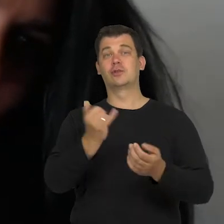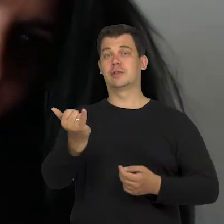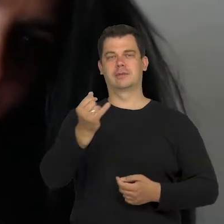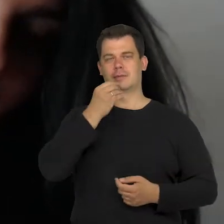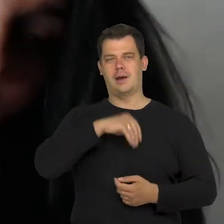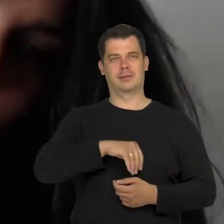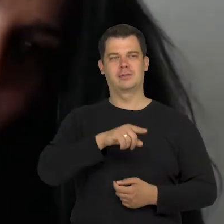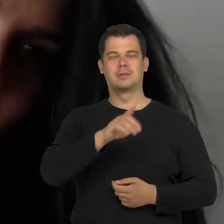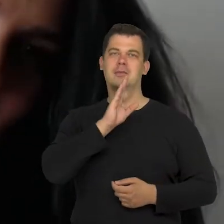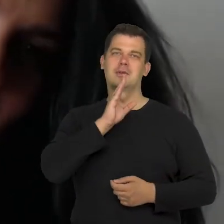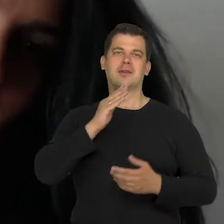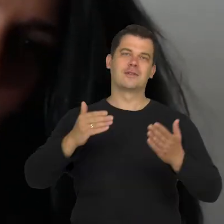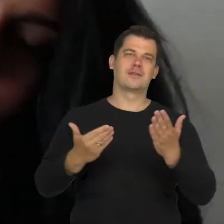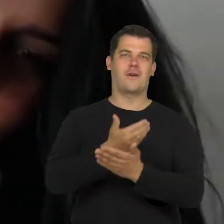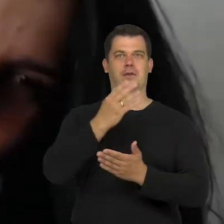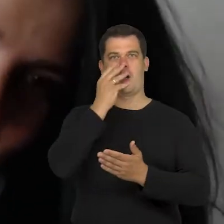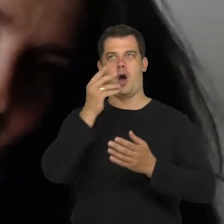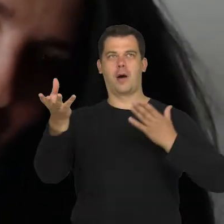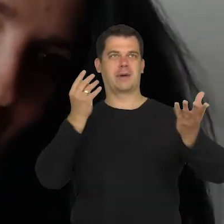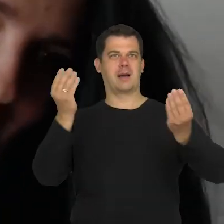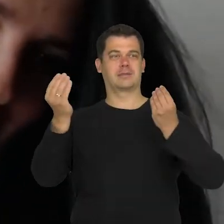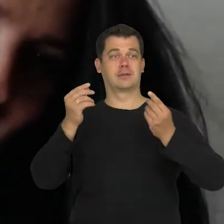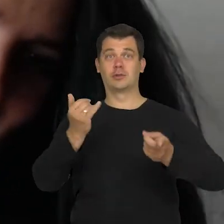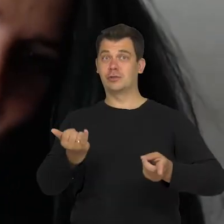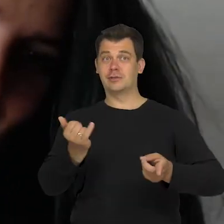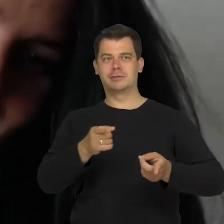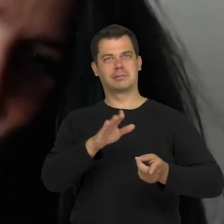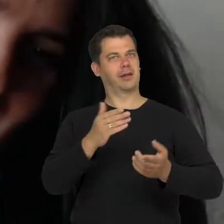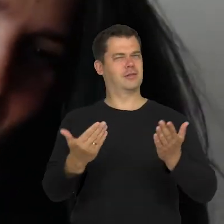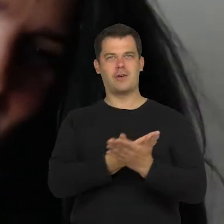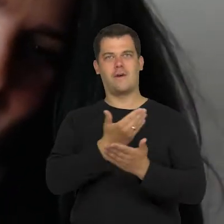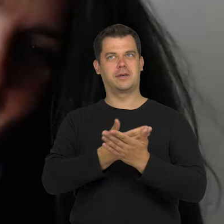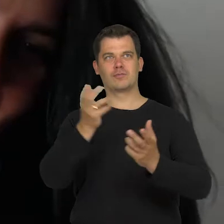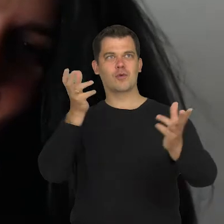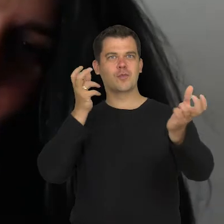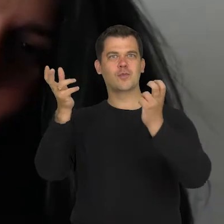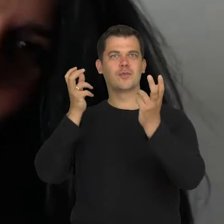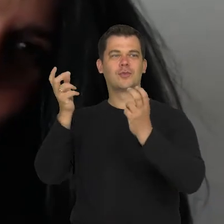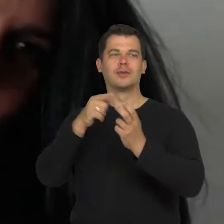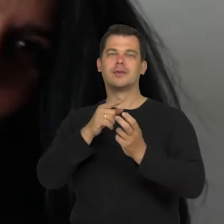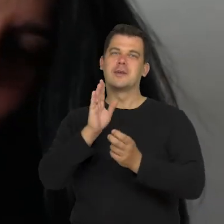when it comes to dealing with new images because they generate new images, they are their carriers,